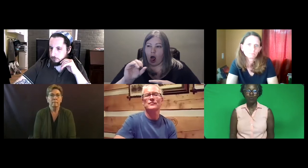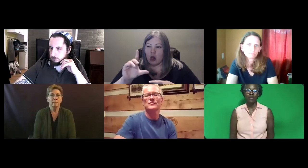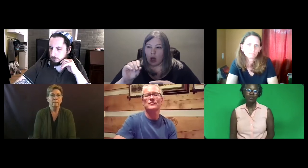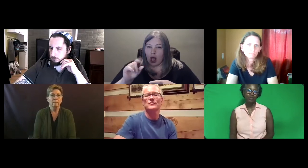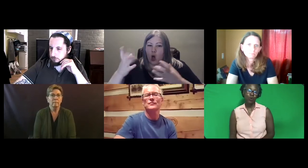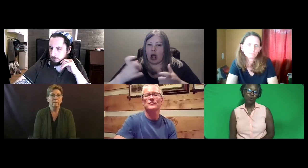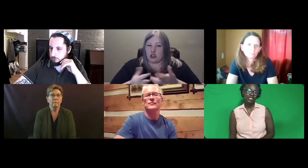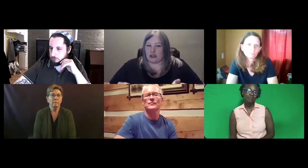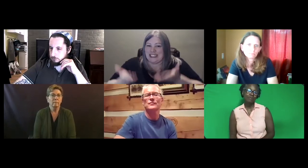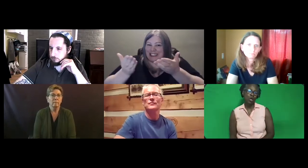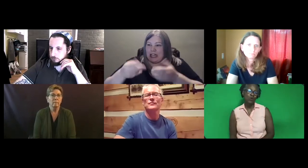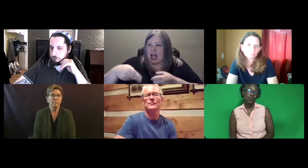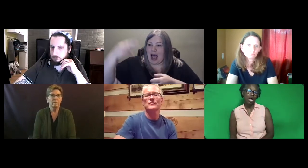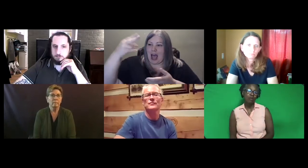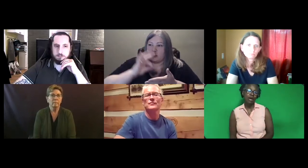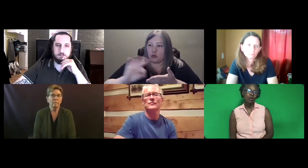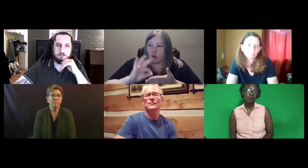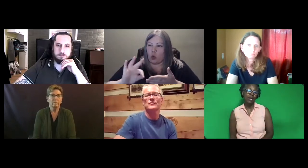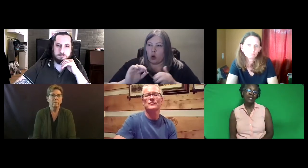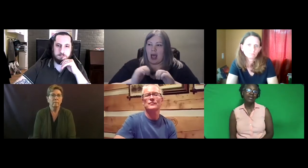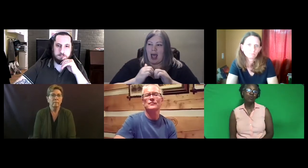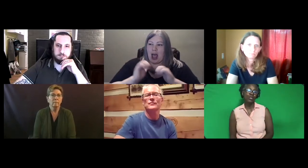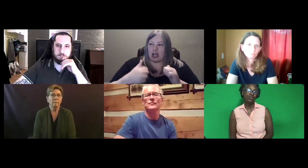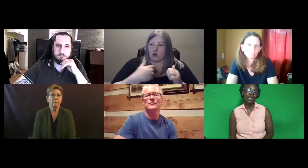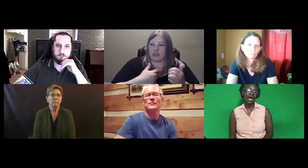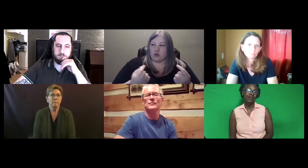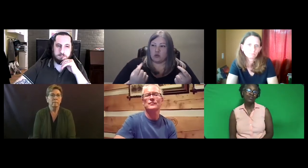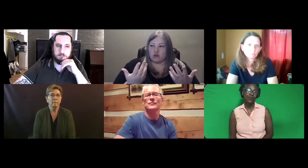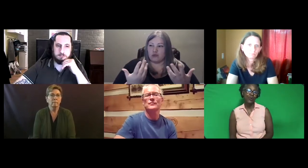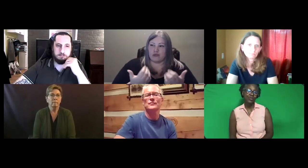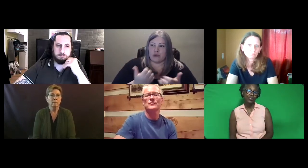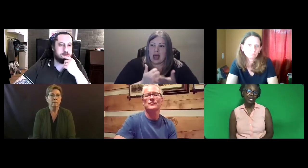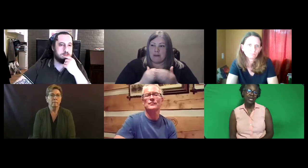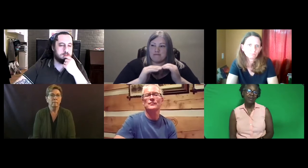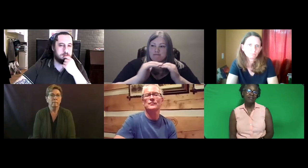What if their scores seem low for Colorado and they want to get higher scores?